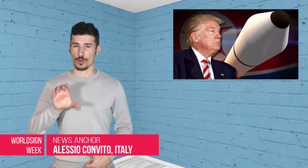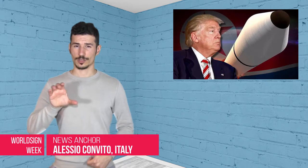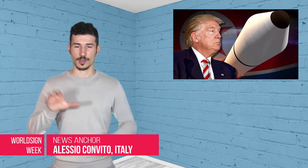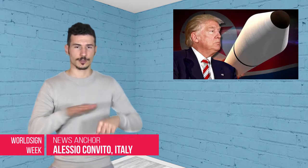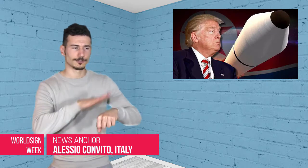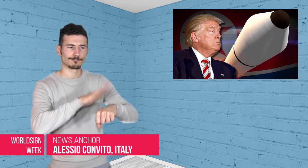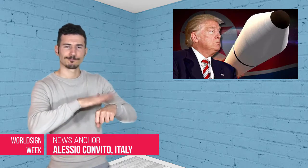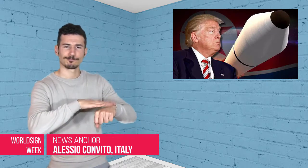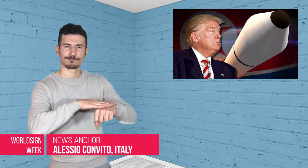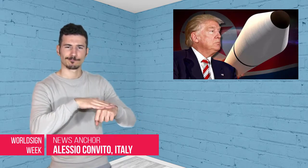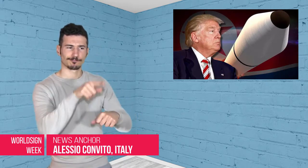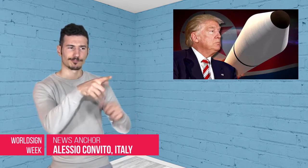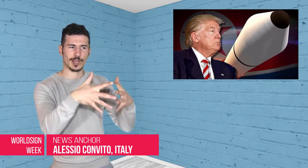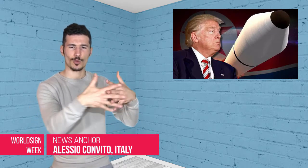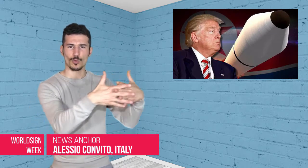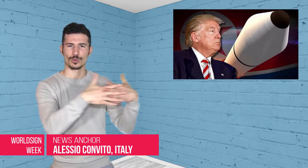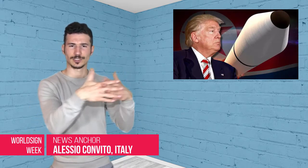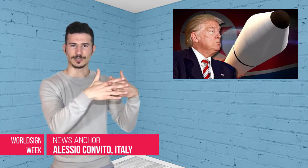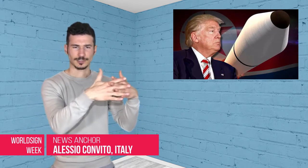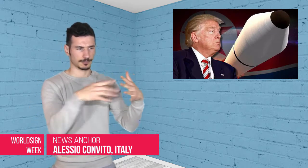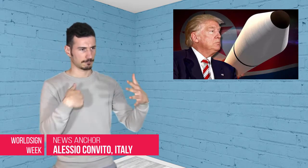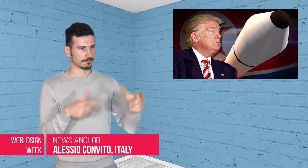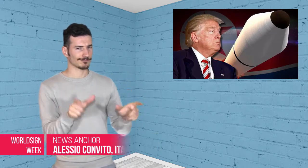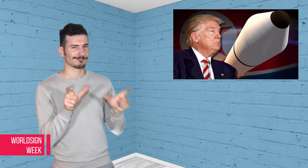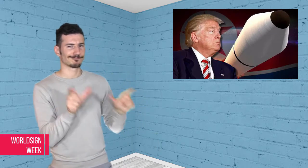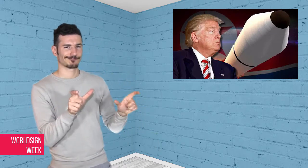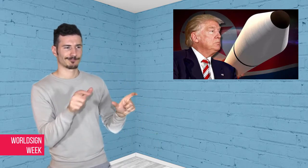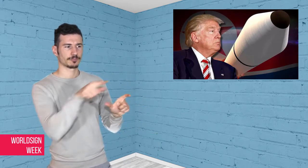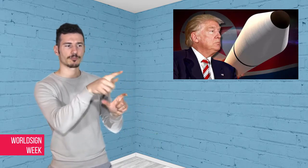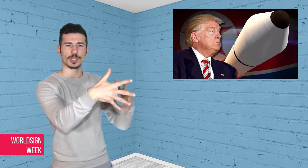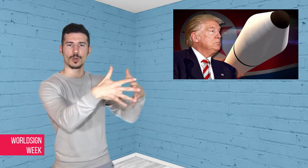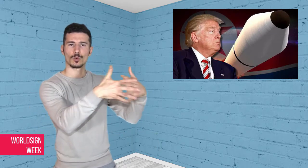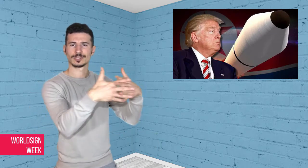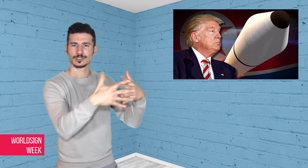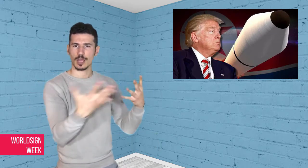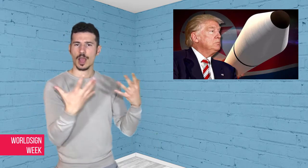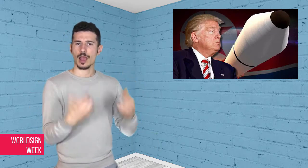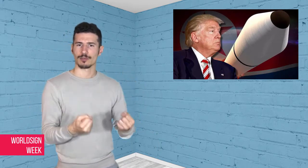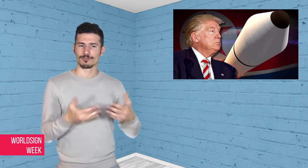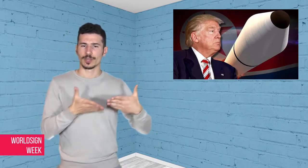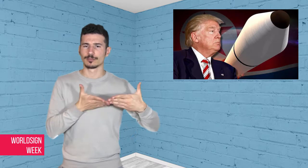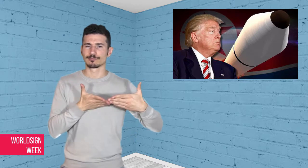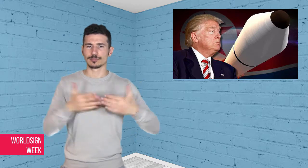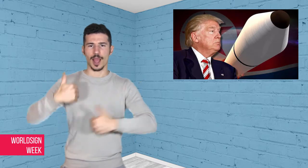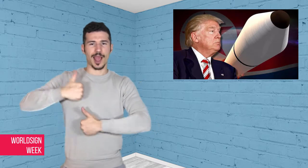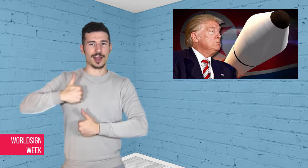Alessio: North Korea has warned the United States that it would defend